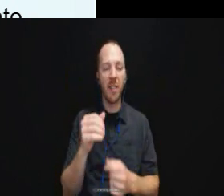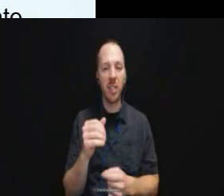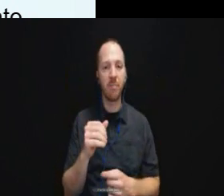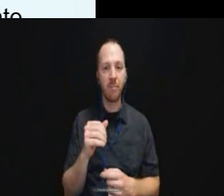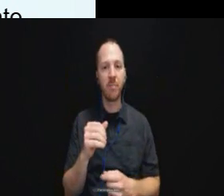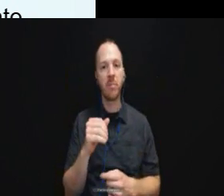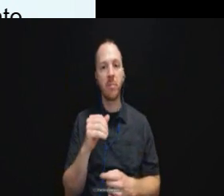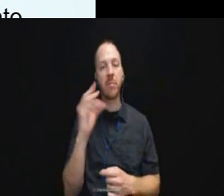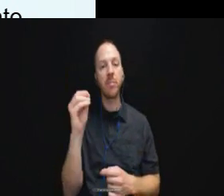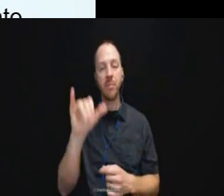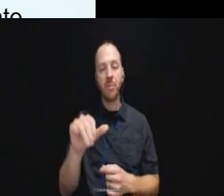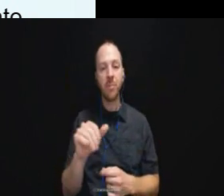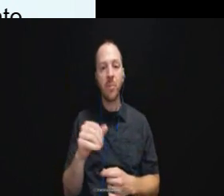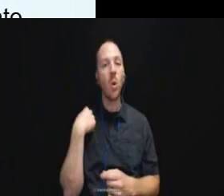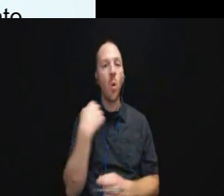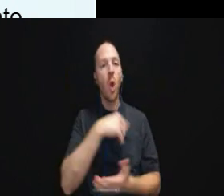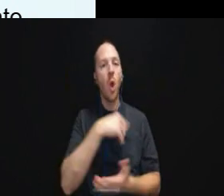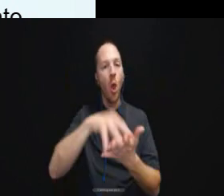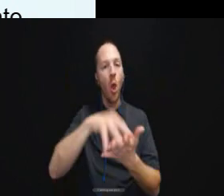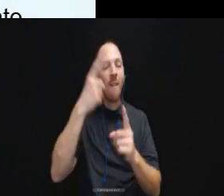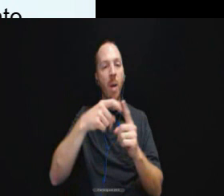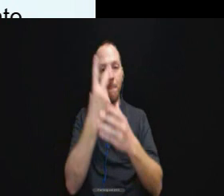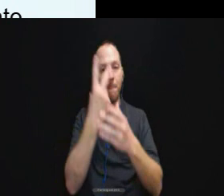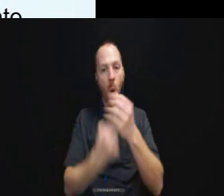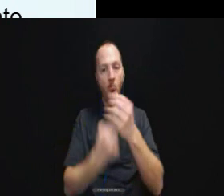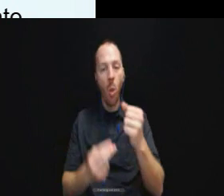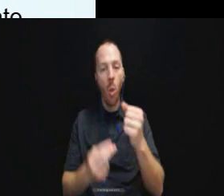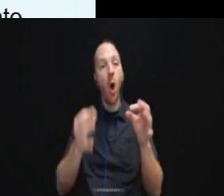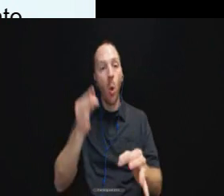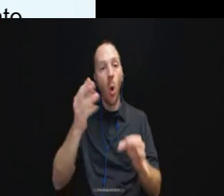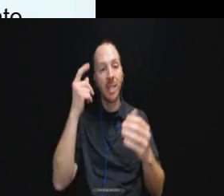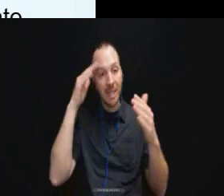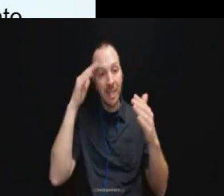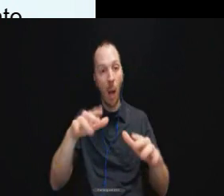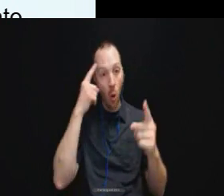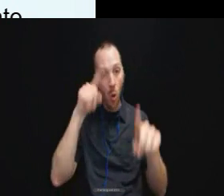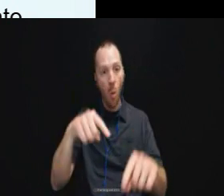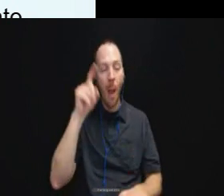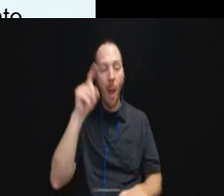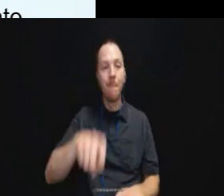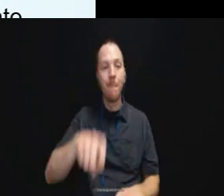learning from both the courts and settlement agreements that we need to affirmatively evaluate